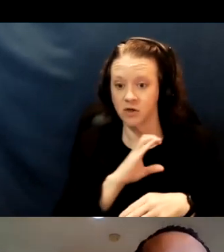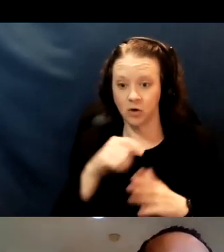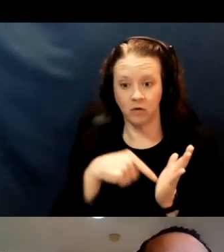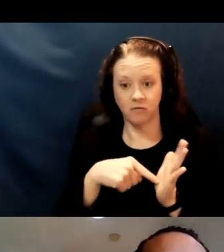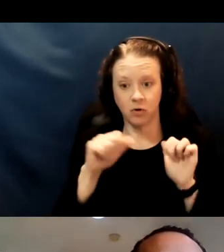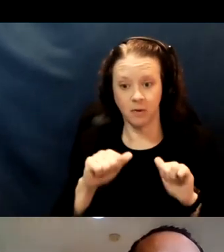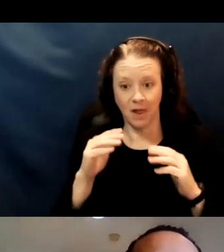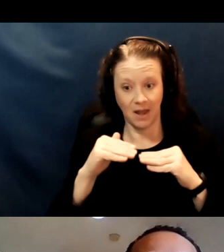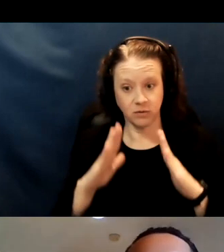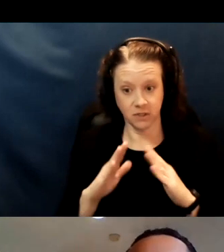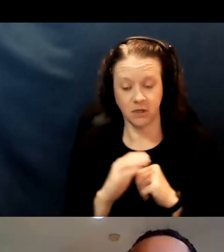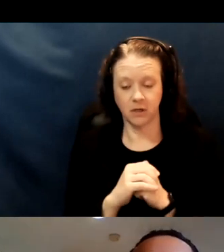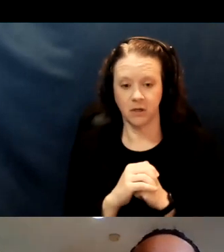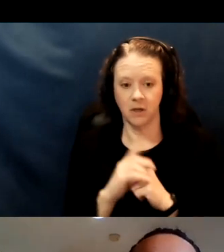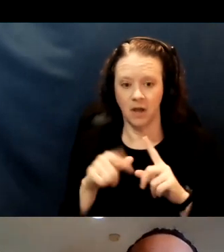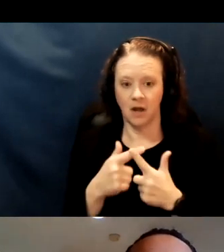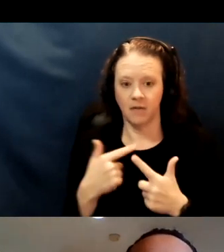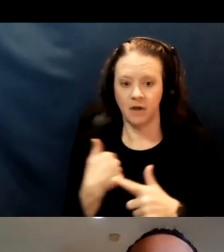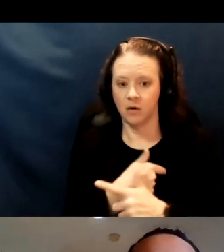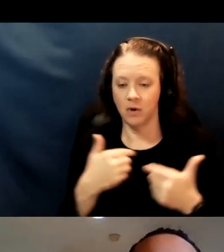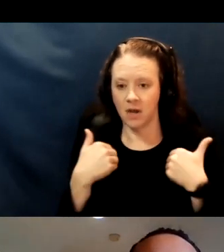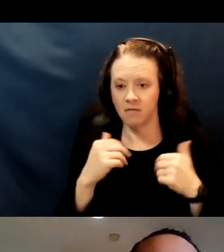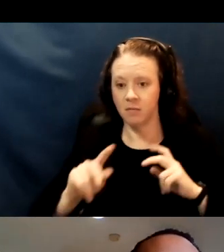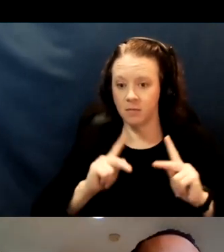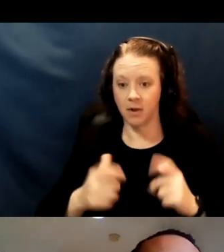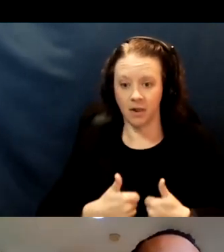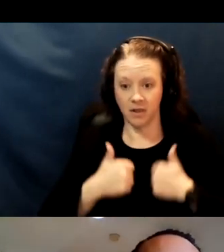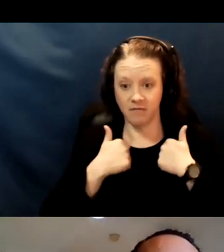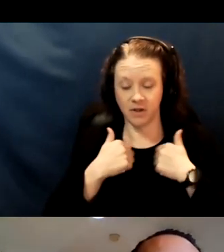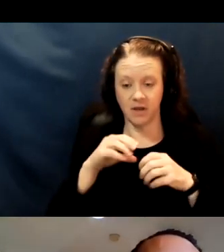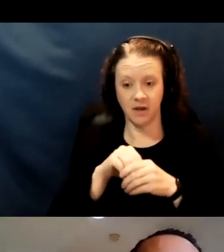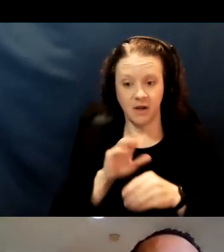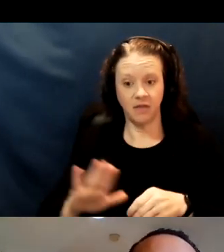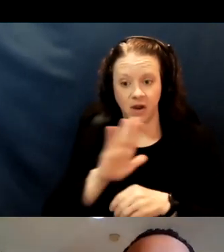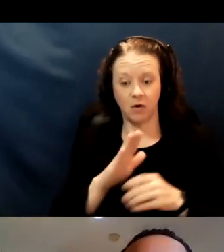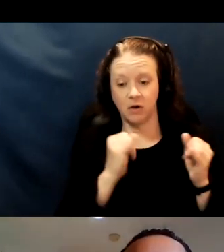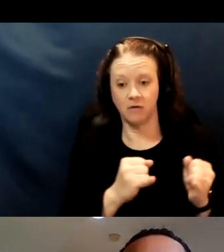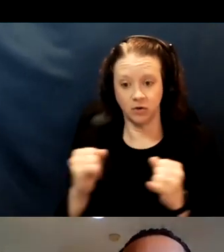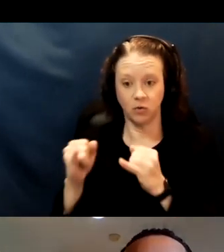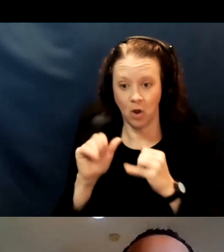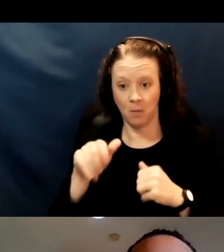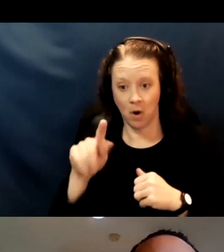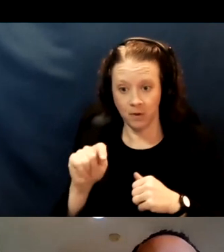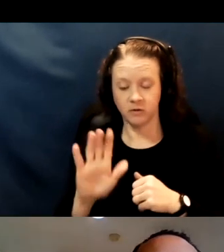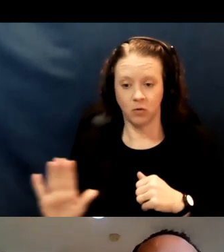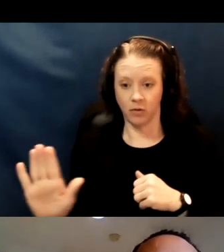And then we have people living in their individual apartments or individual homes.